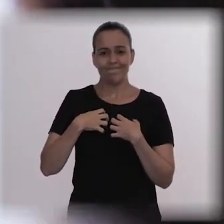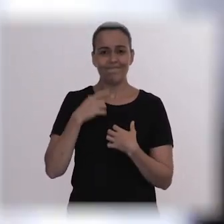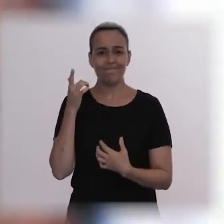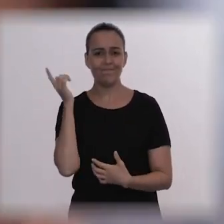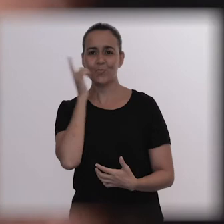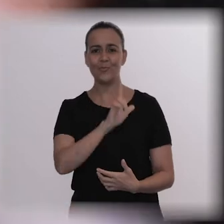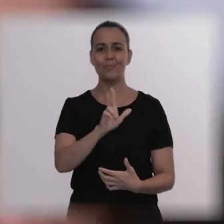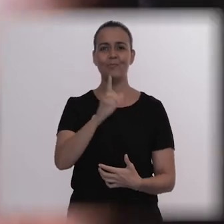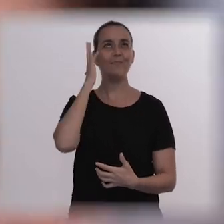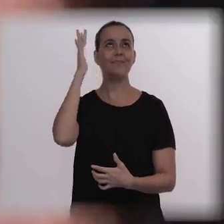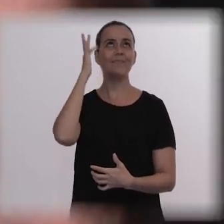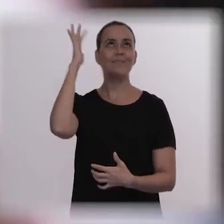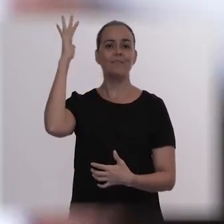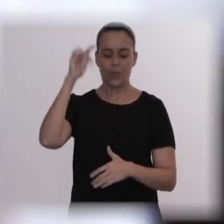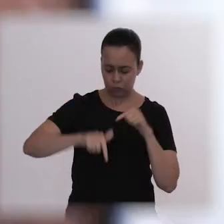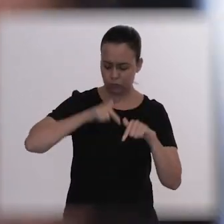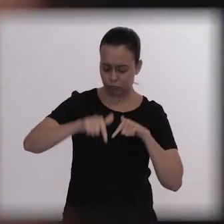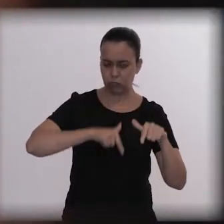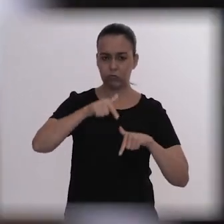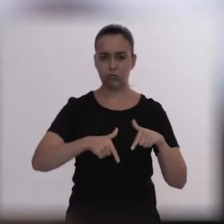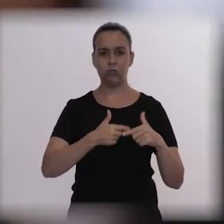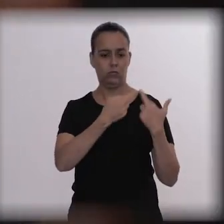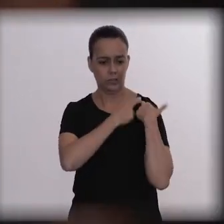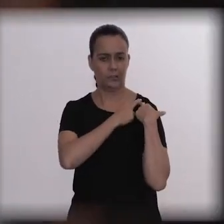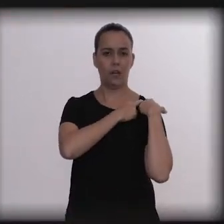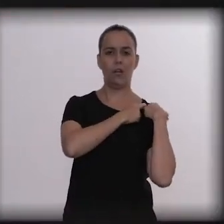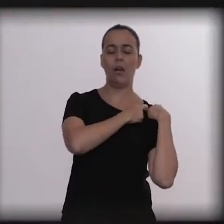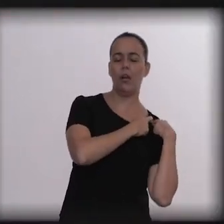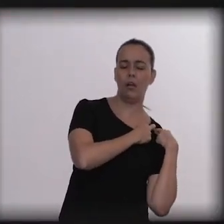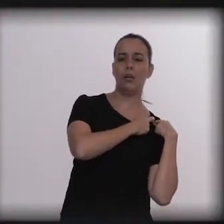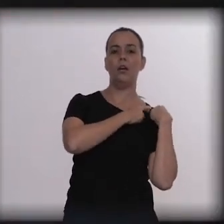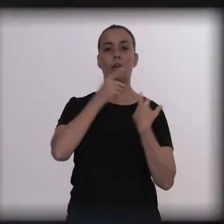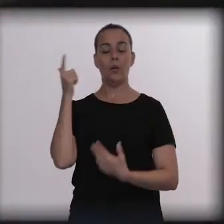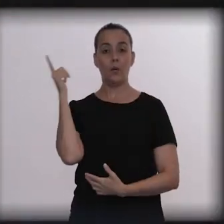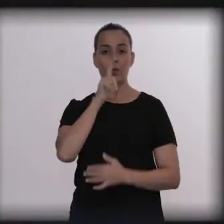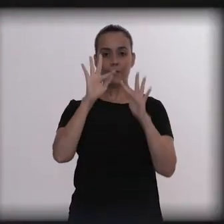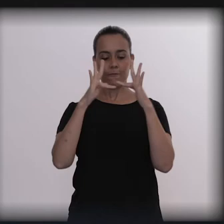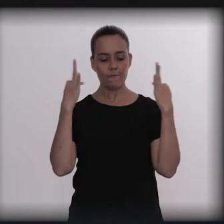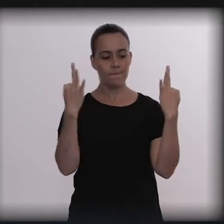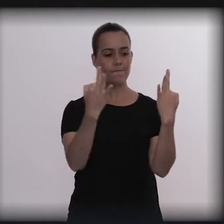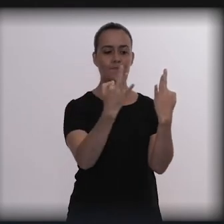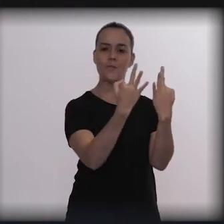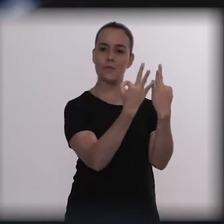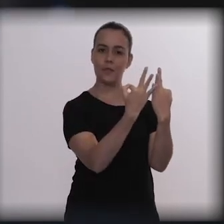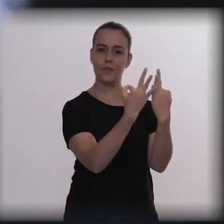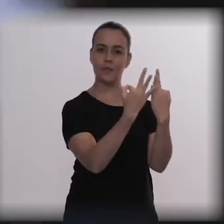with work and duties and starting a family and all that, being happy.